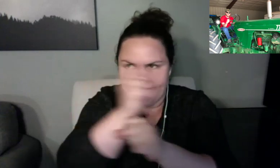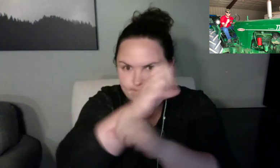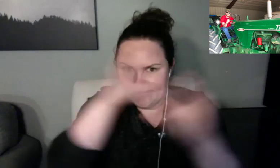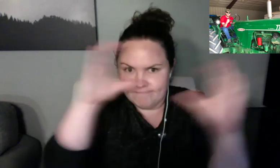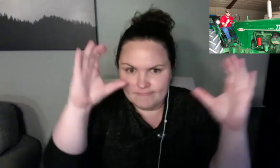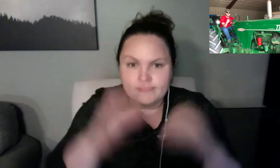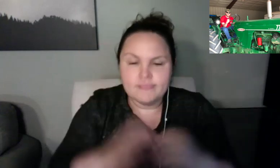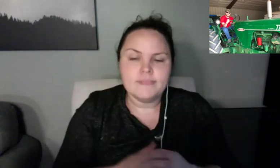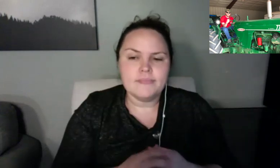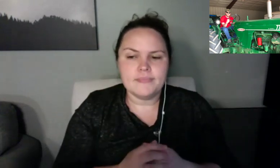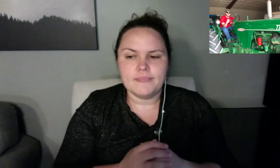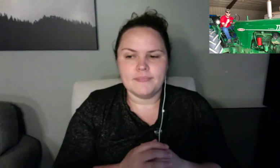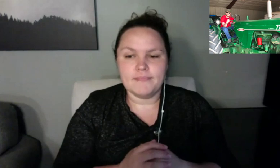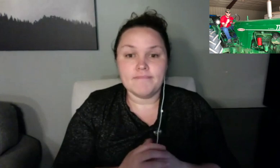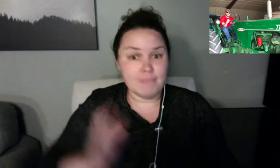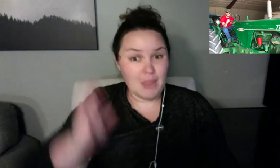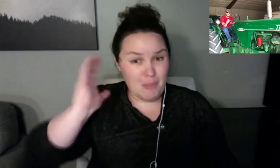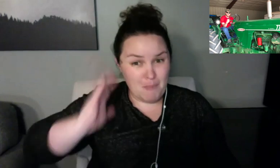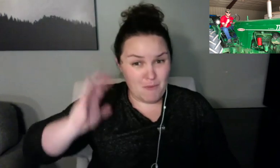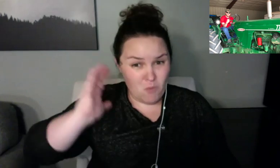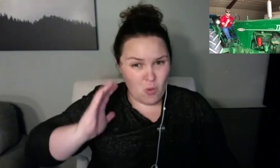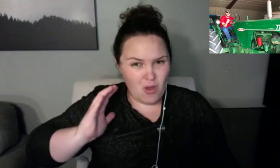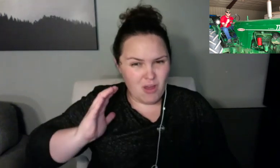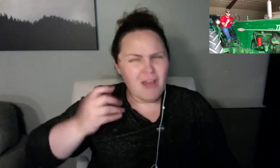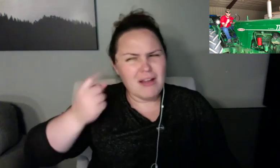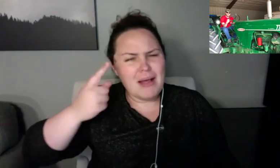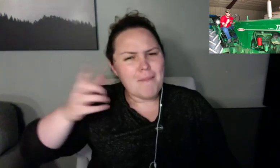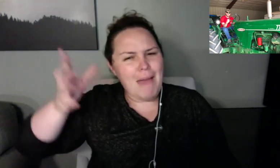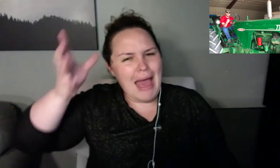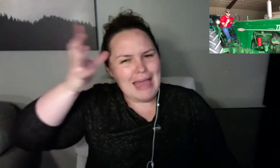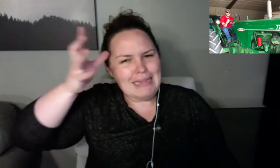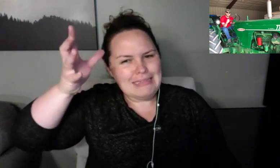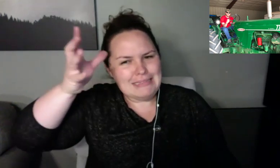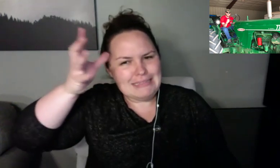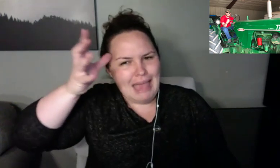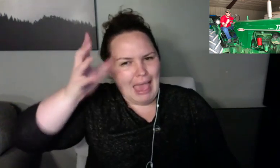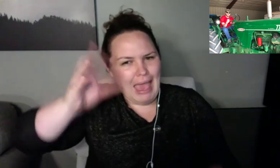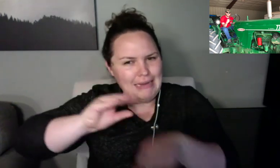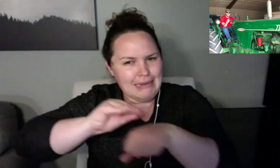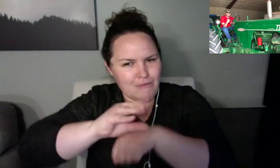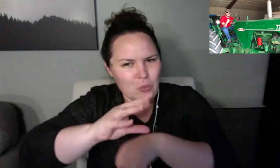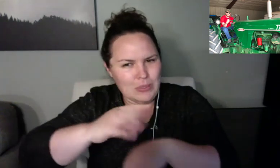Jen: And then I see Tyler is raising his hand so I'm actually going to bring him on